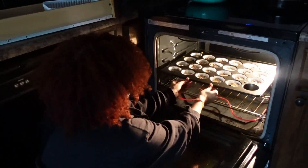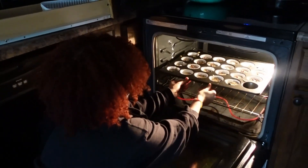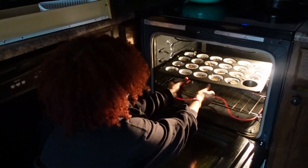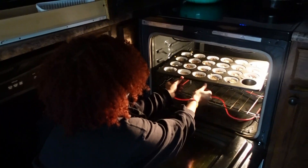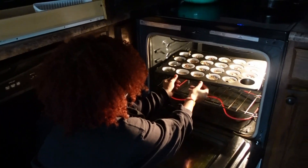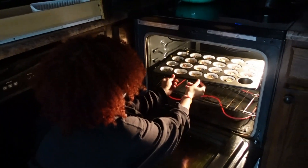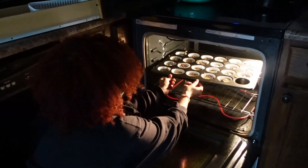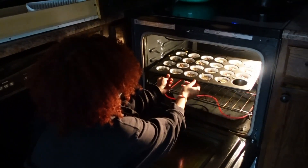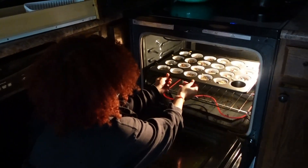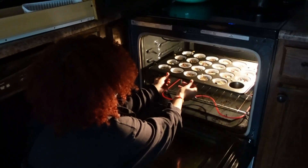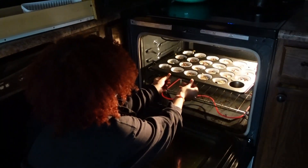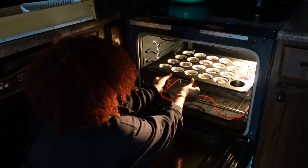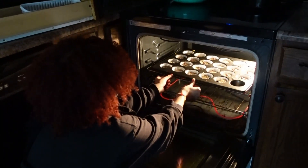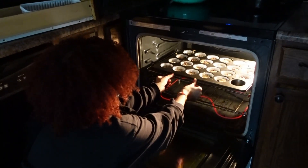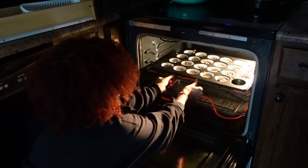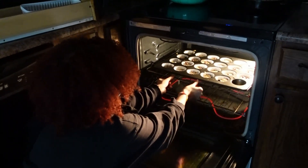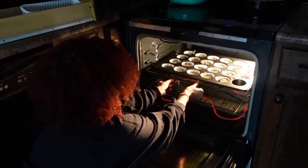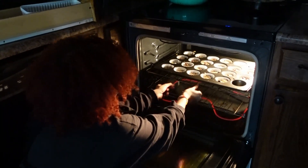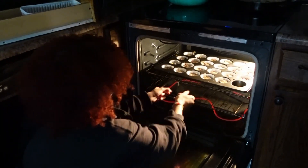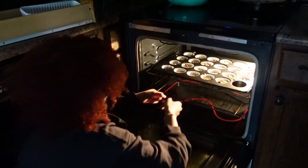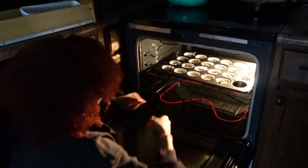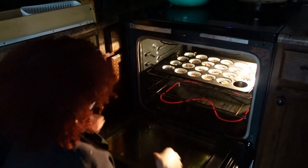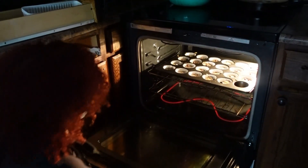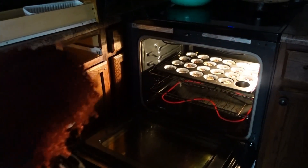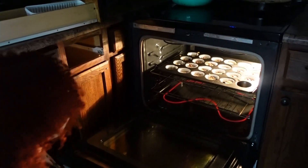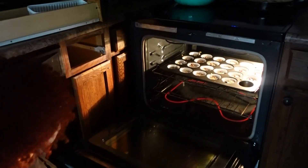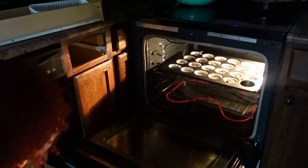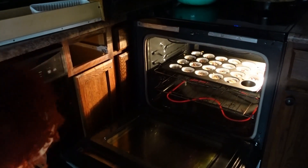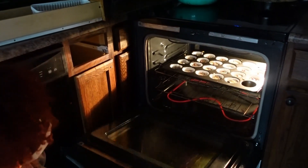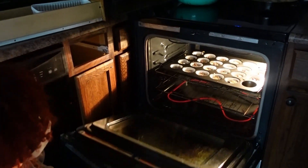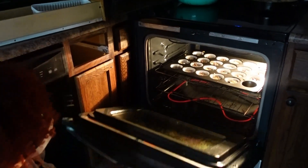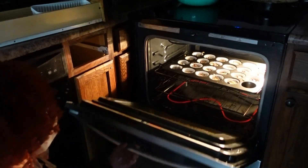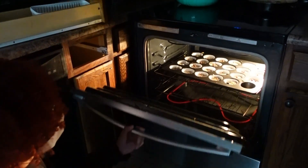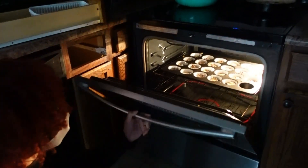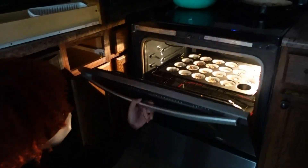I don't think you should have gave the blind person an actual Death Wish that's good I